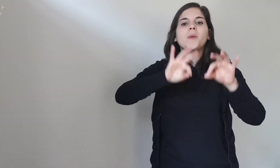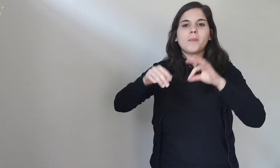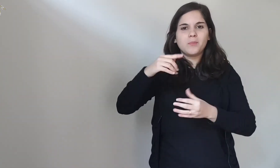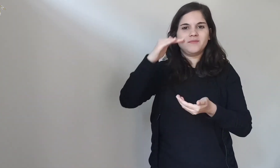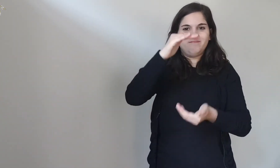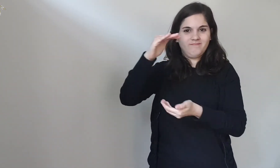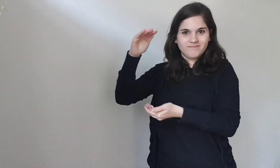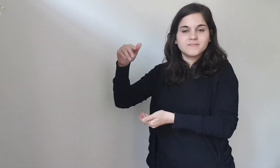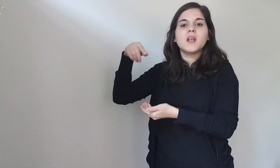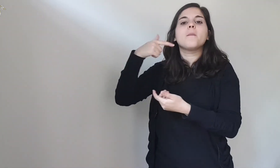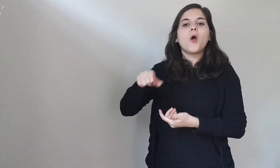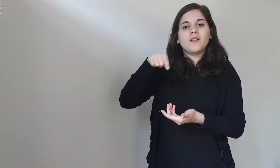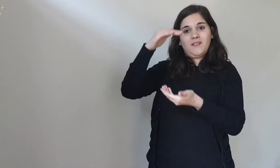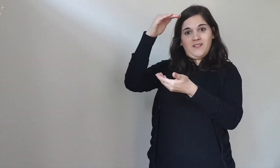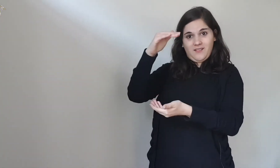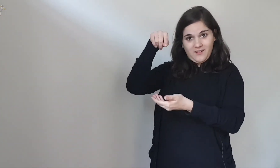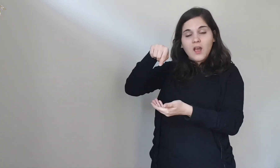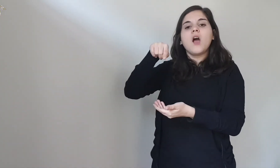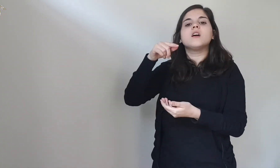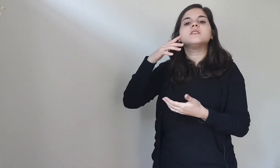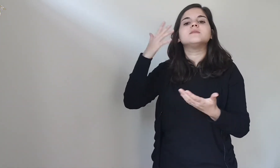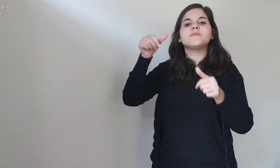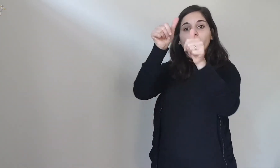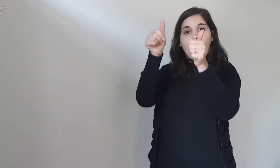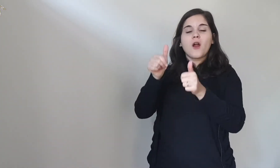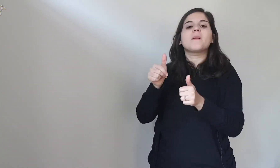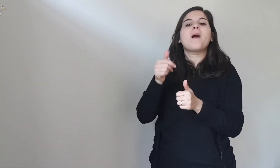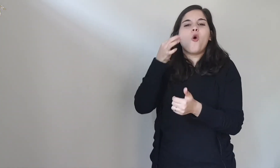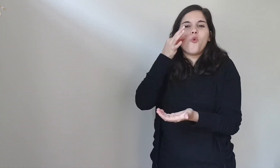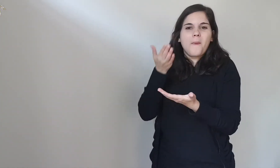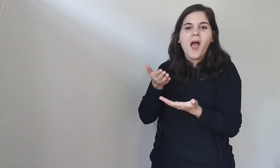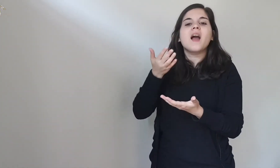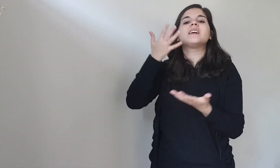and they made these sugar puppets because they have human form,